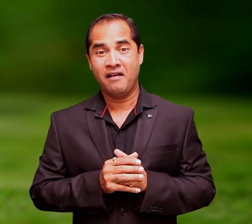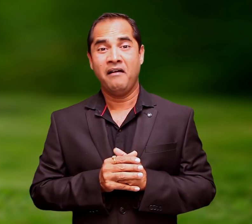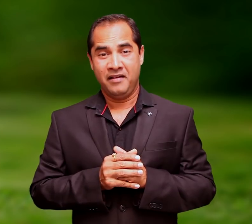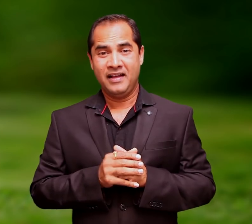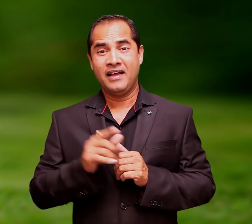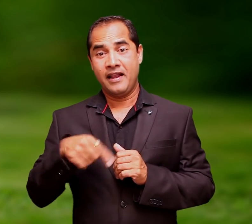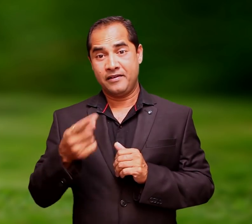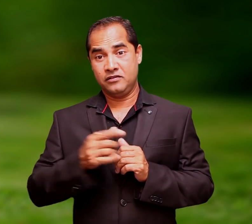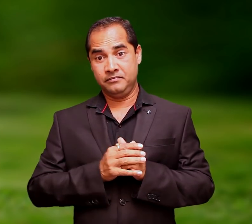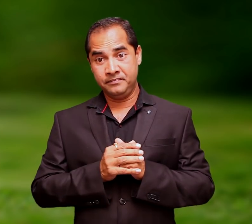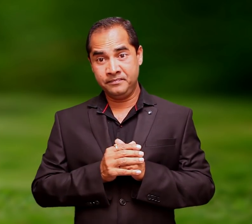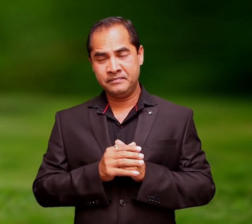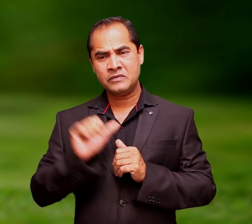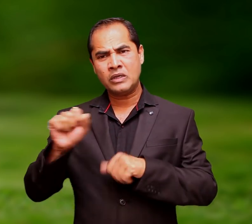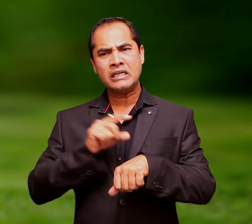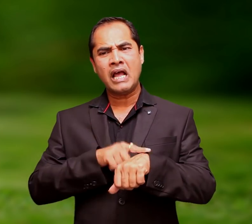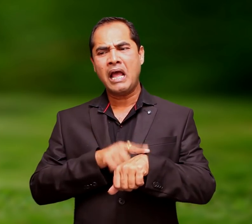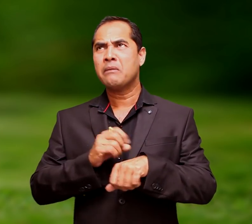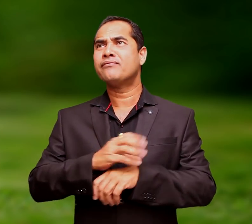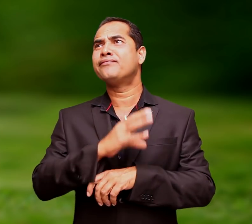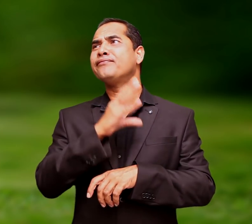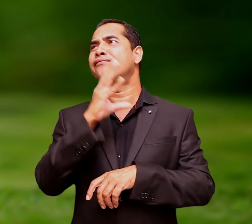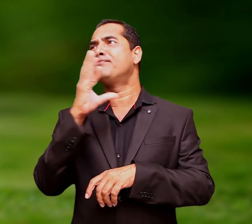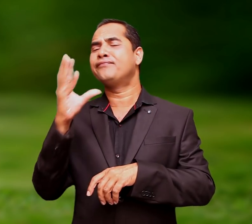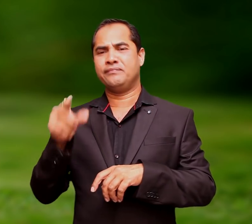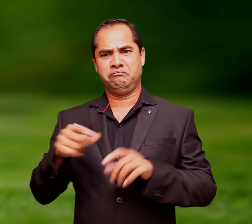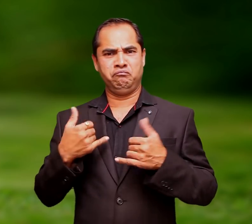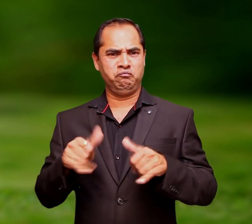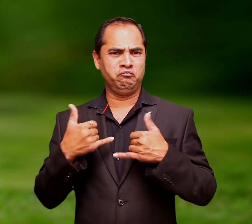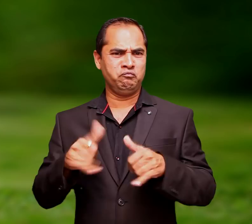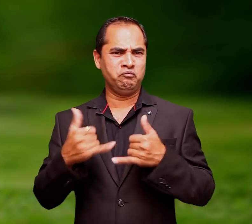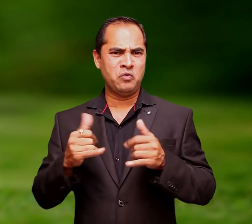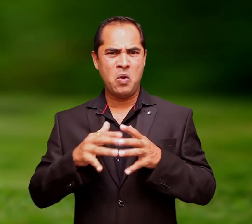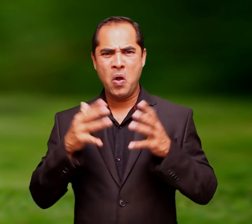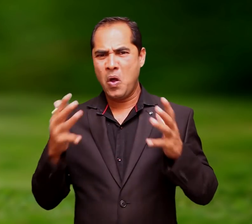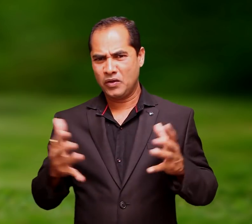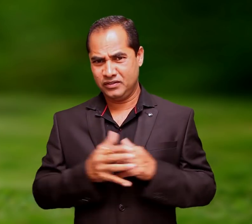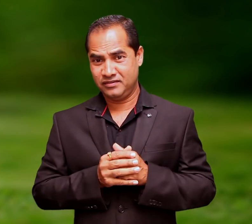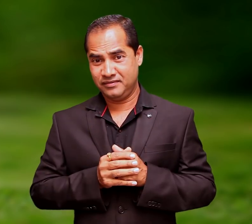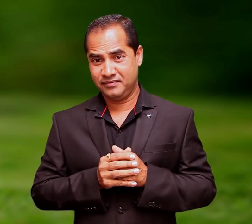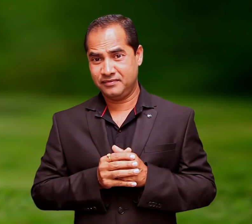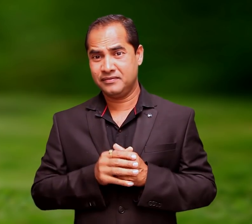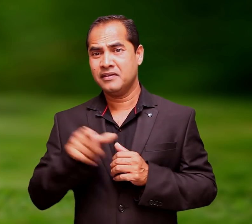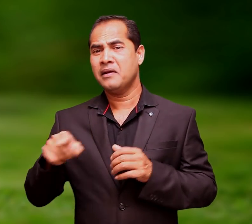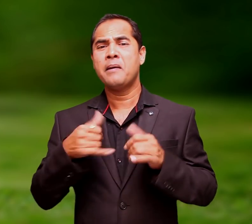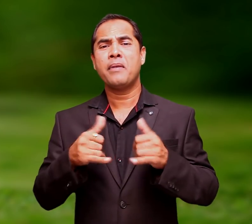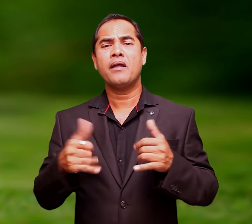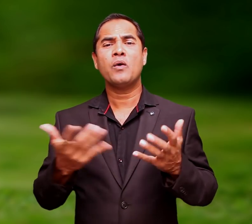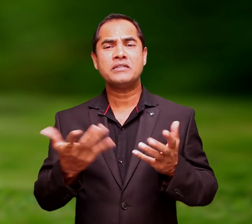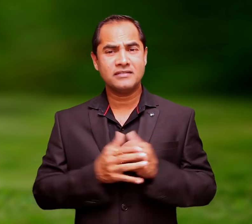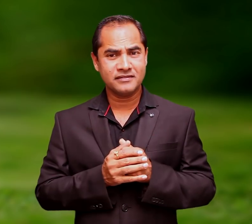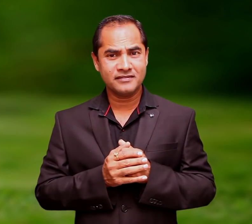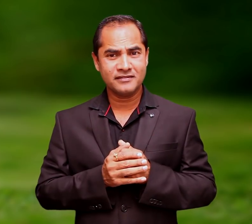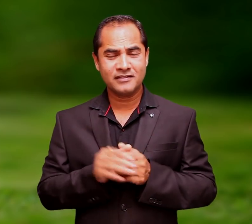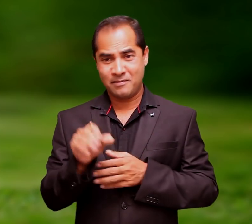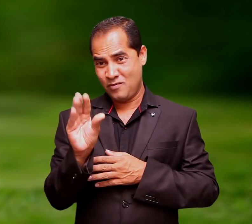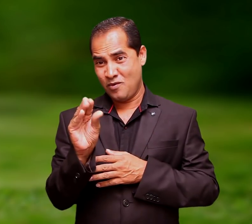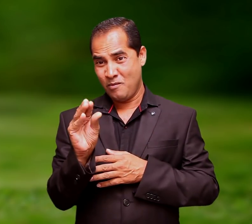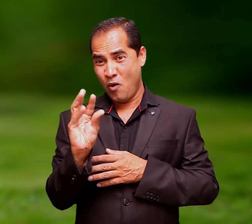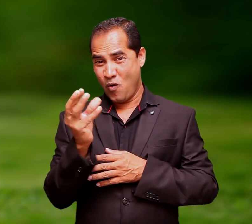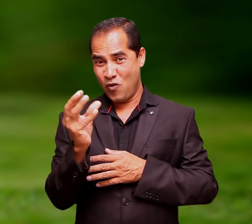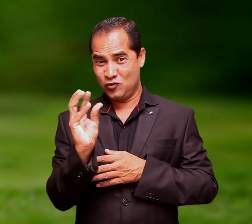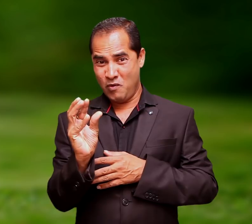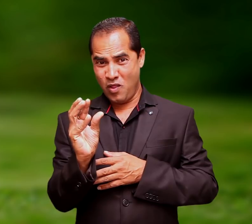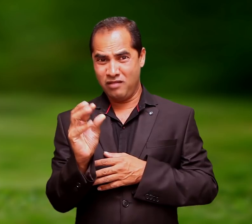He spent most of his time playing. He spent hours shuffling a rubber ball